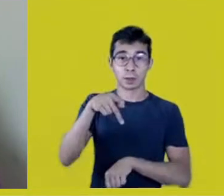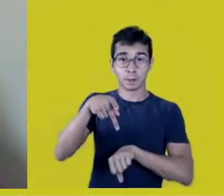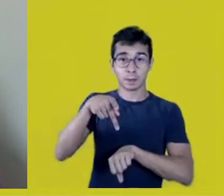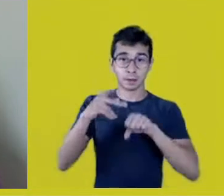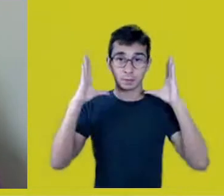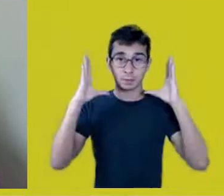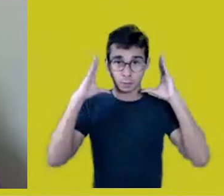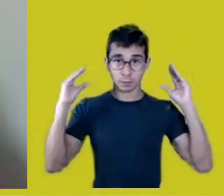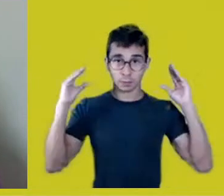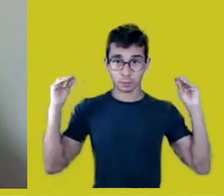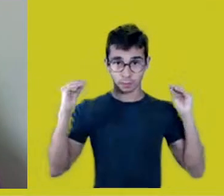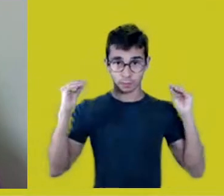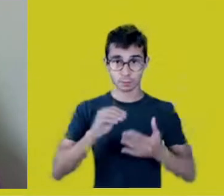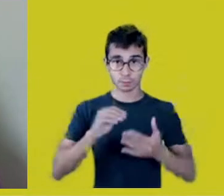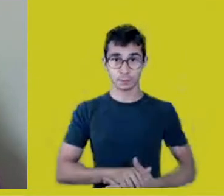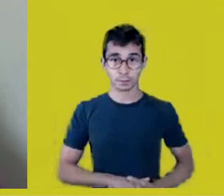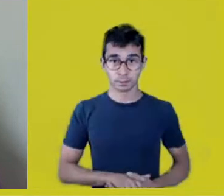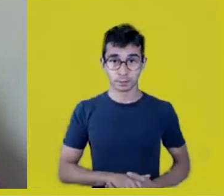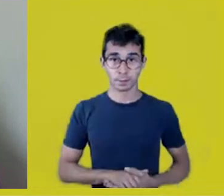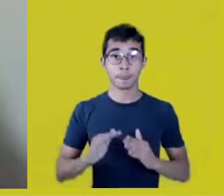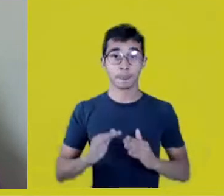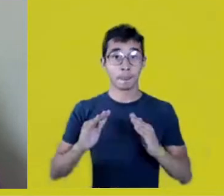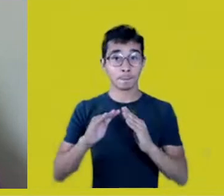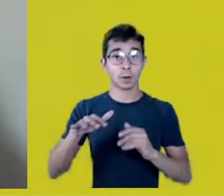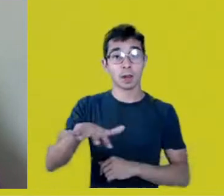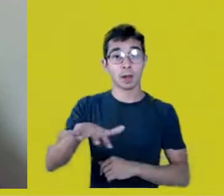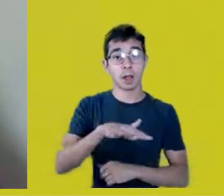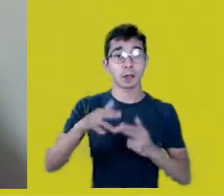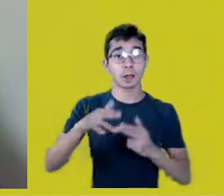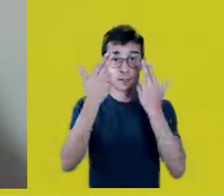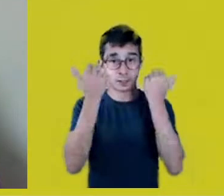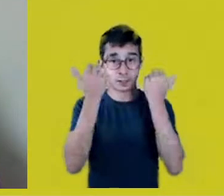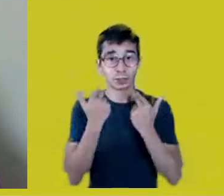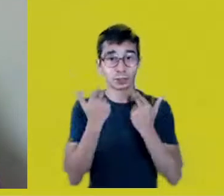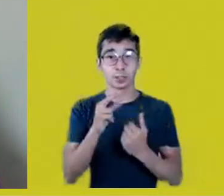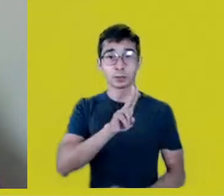Fernanda lives in the Native village of Serrinha and has participated as an art educator